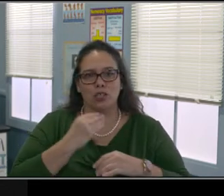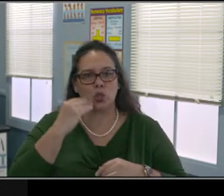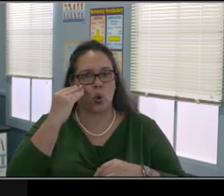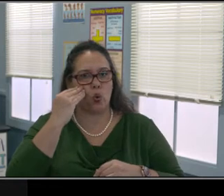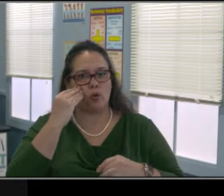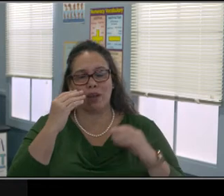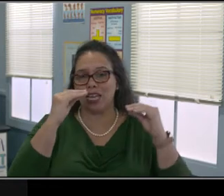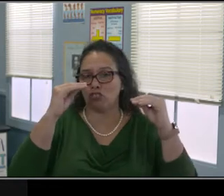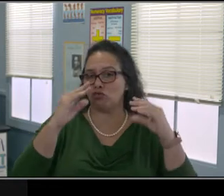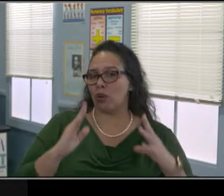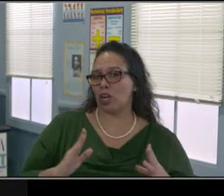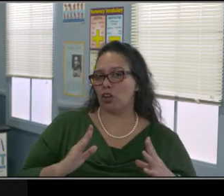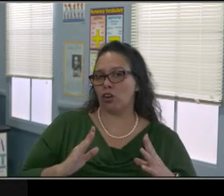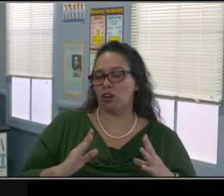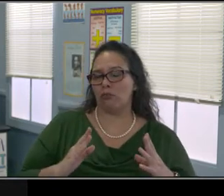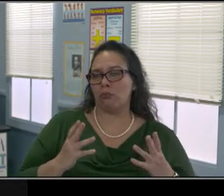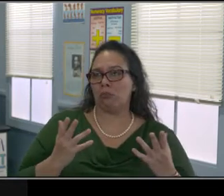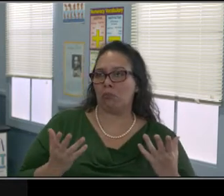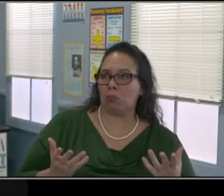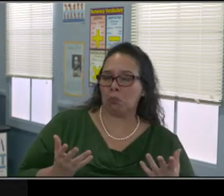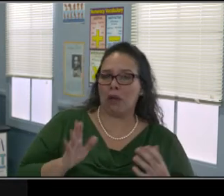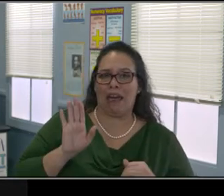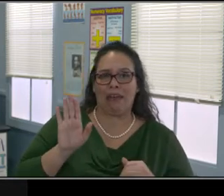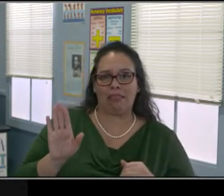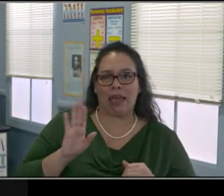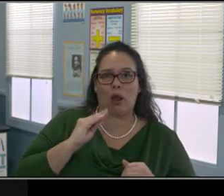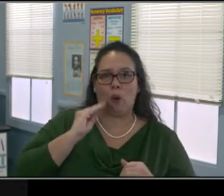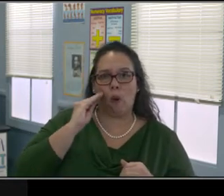about your child giving examples and what that looks like.